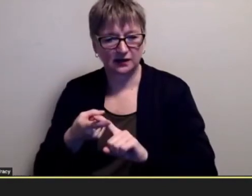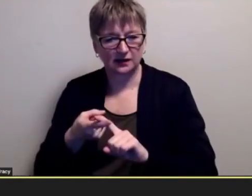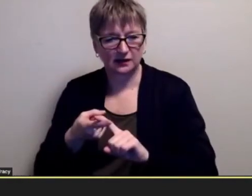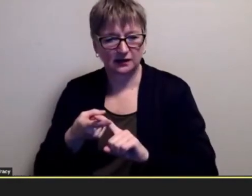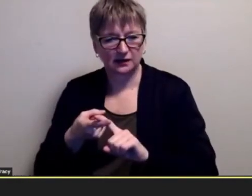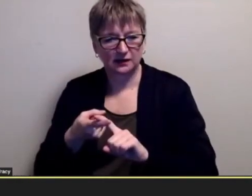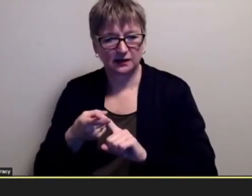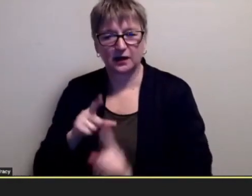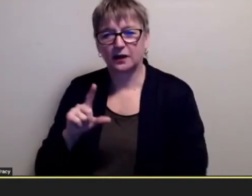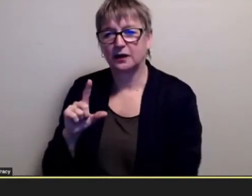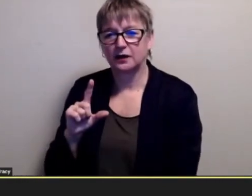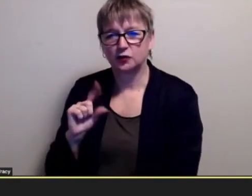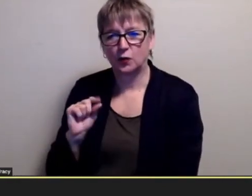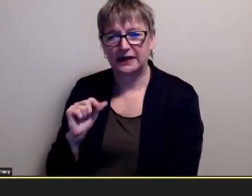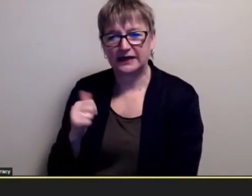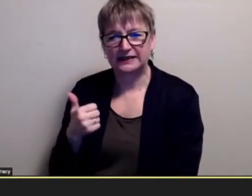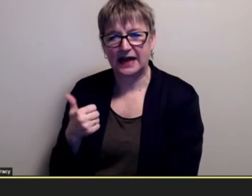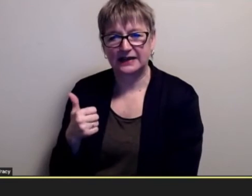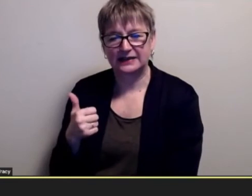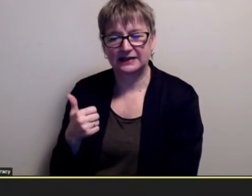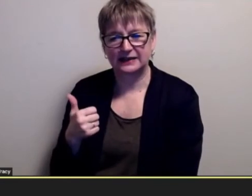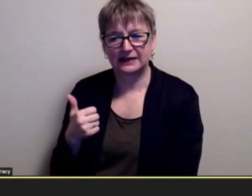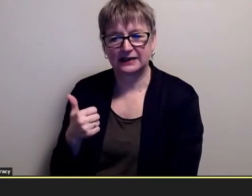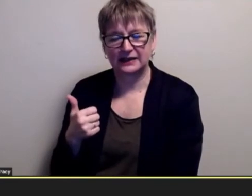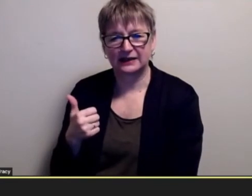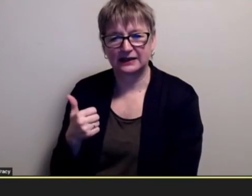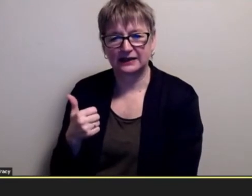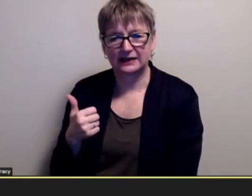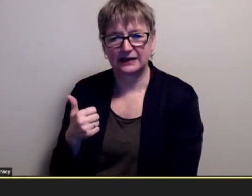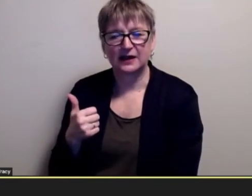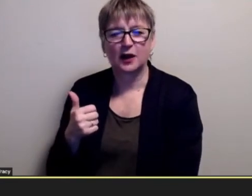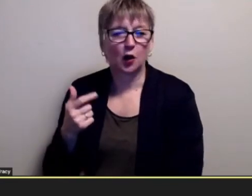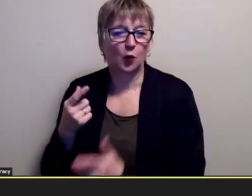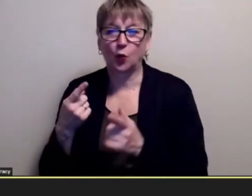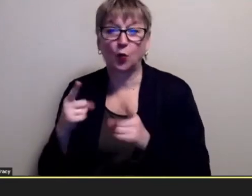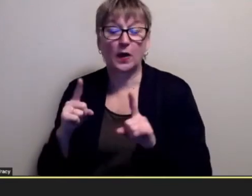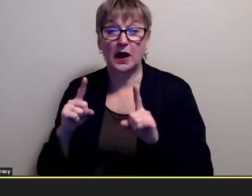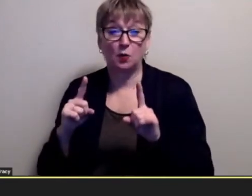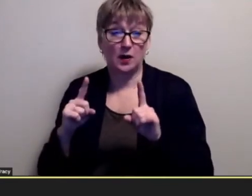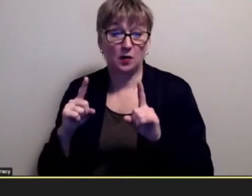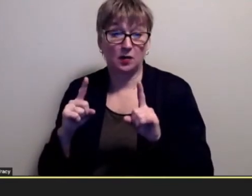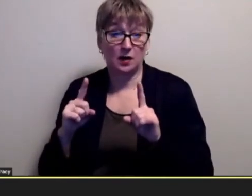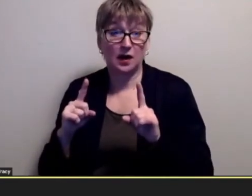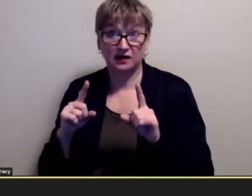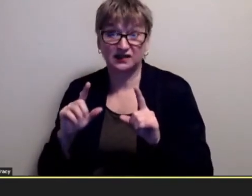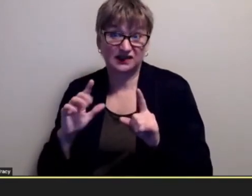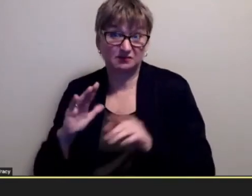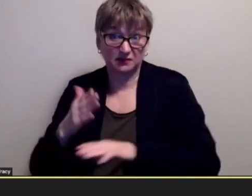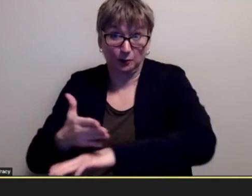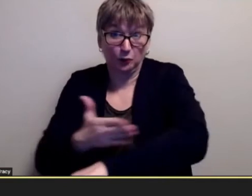was when you it saying was when everything started picking up for me in 2010 was the